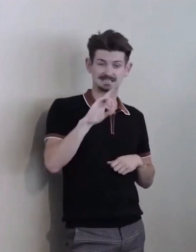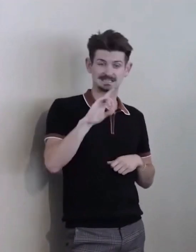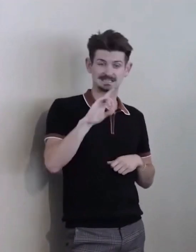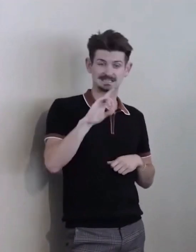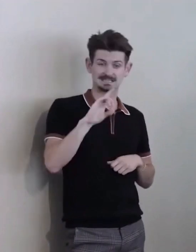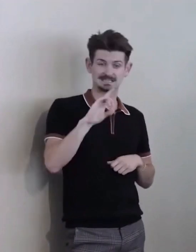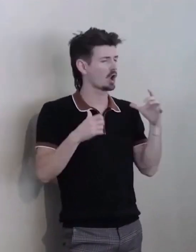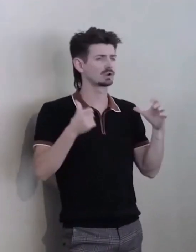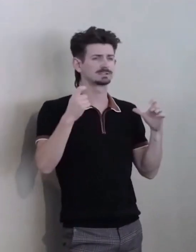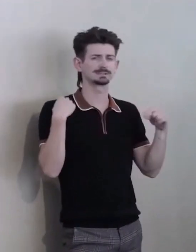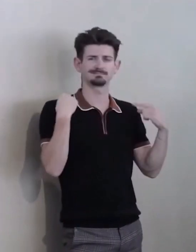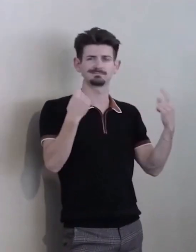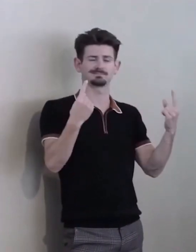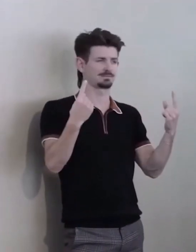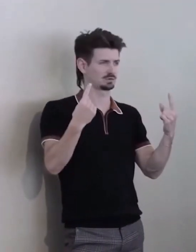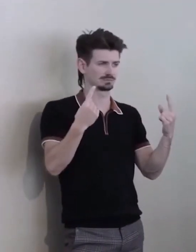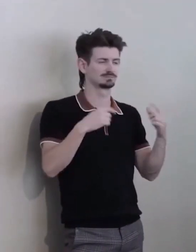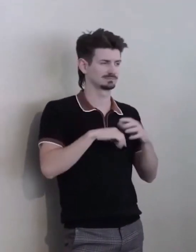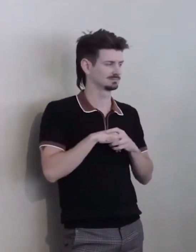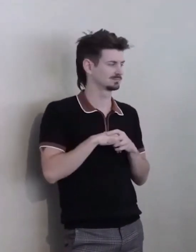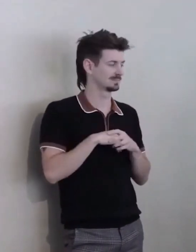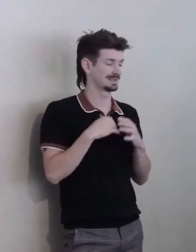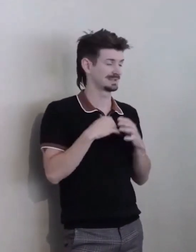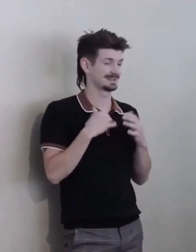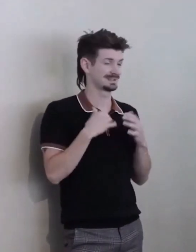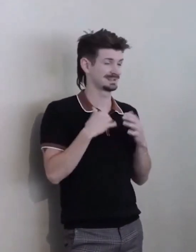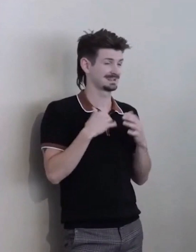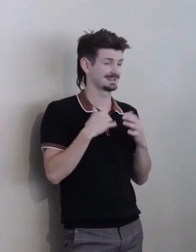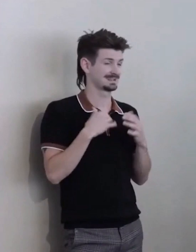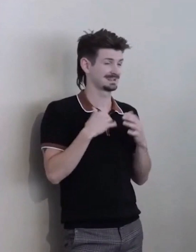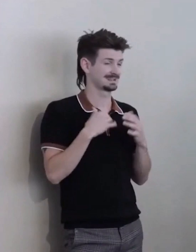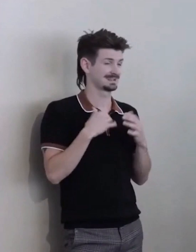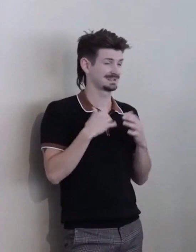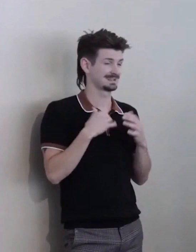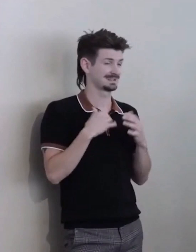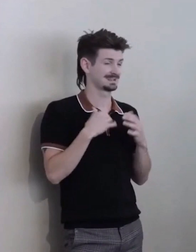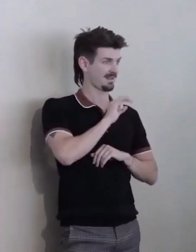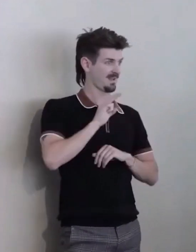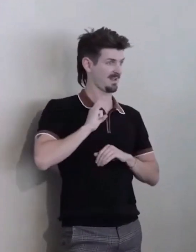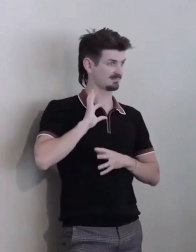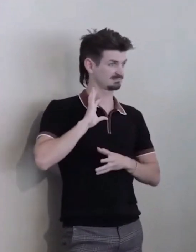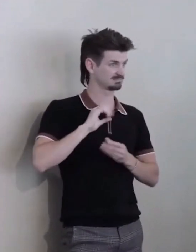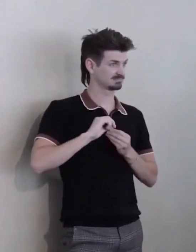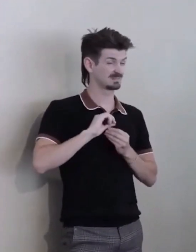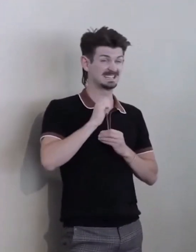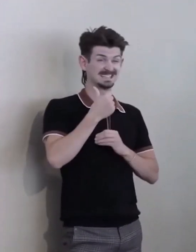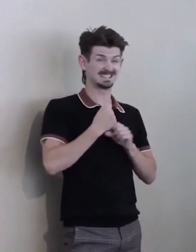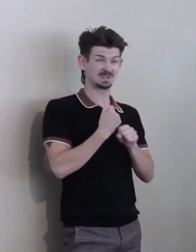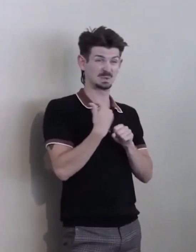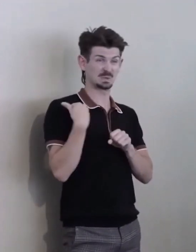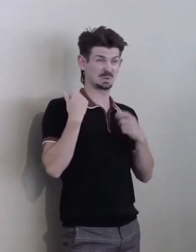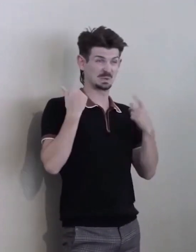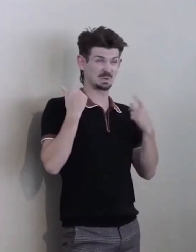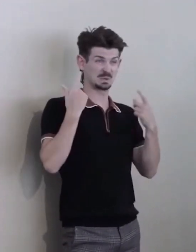We now have more than 25 staff. Just a decade ago we were mostly volunteers